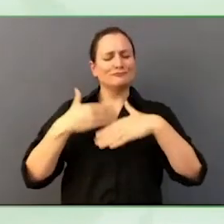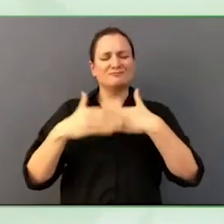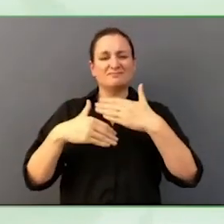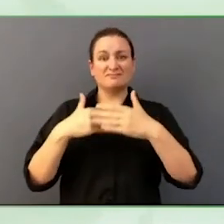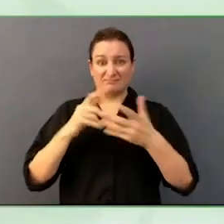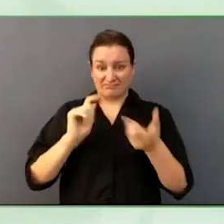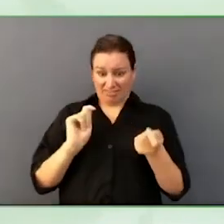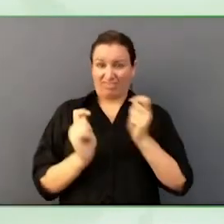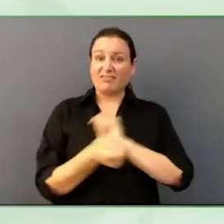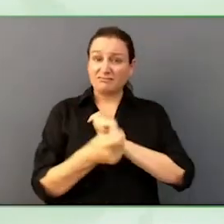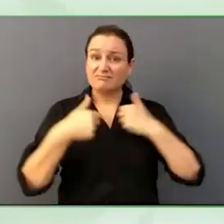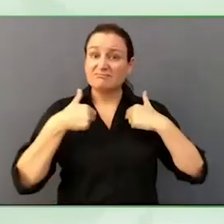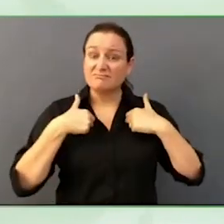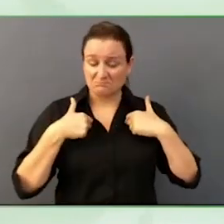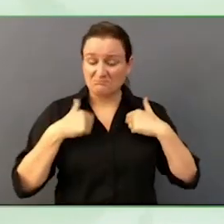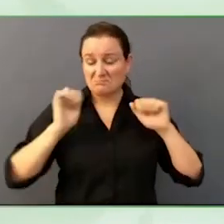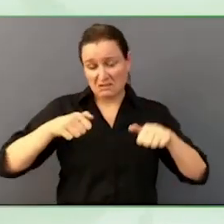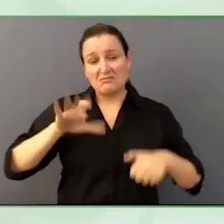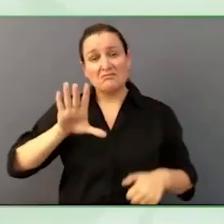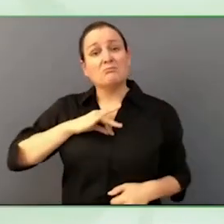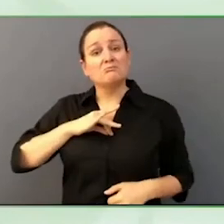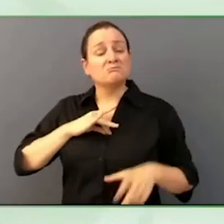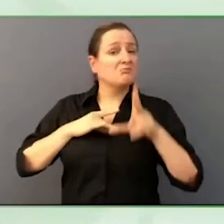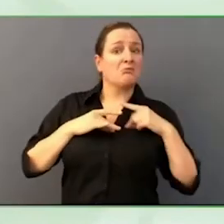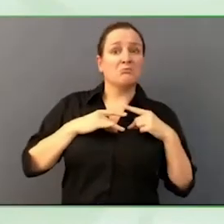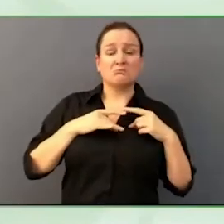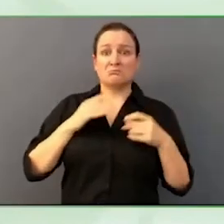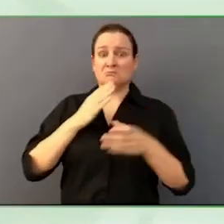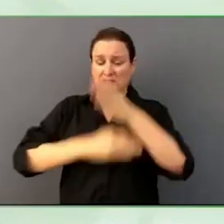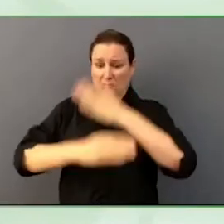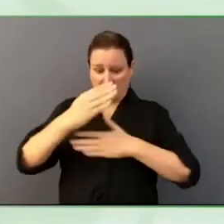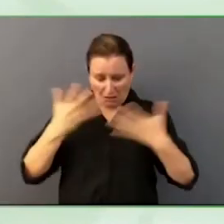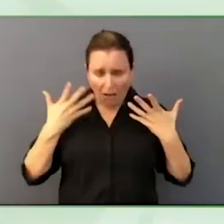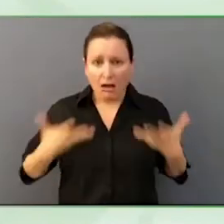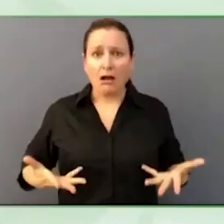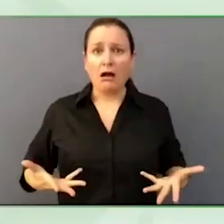The same is recruiting persons with disabilities as well, certain